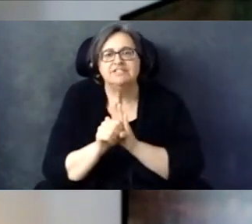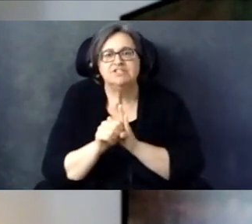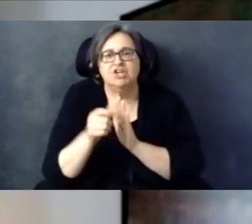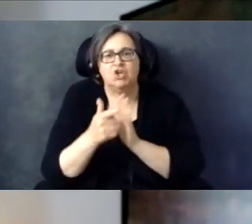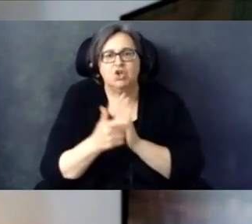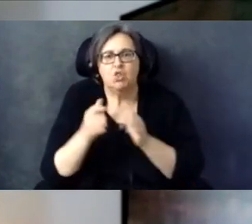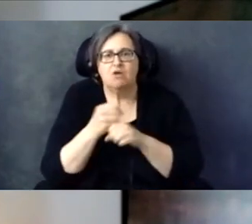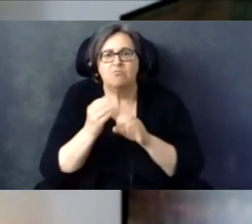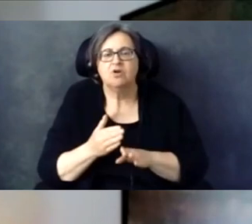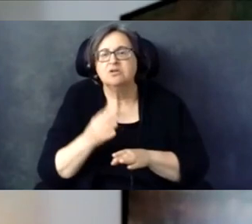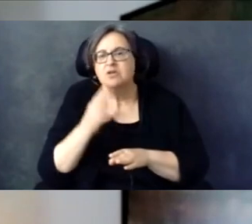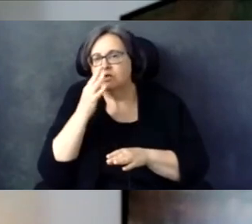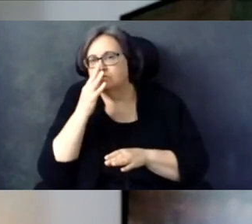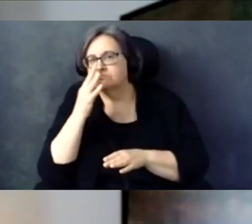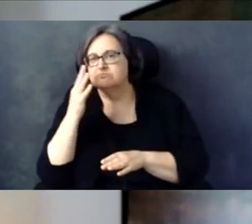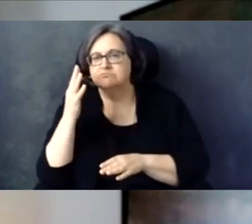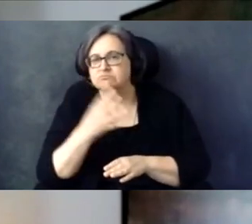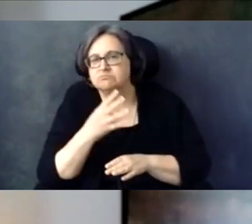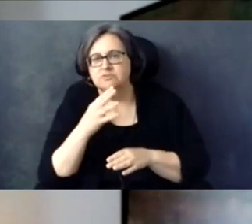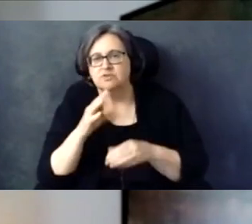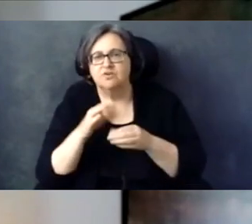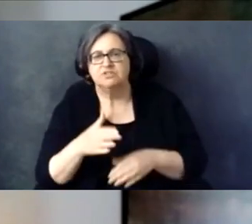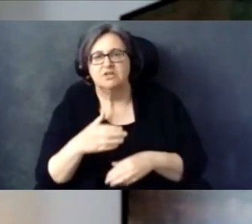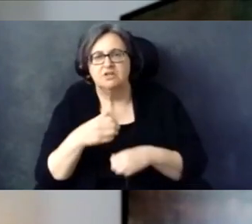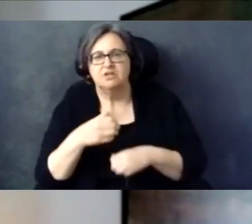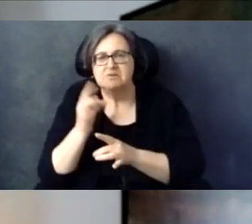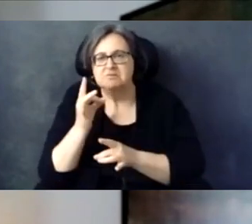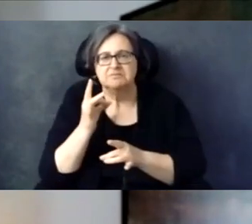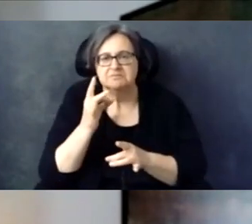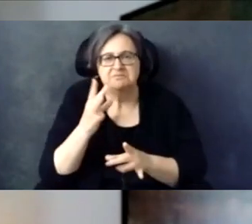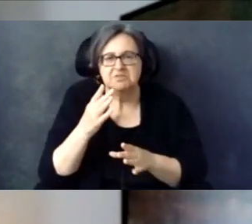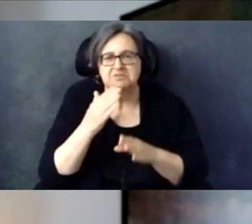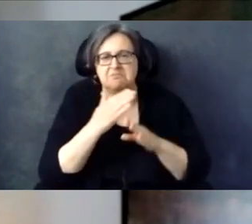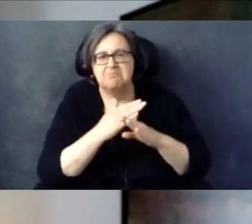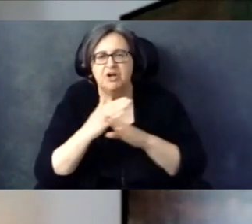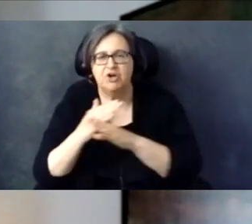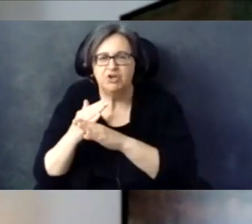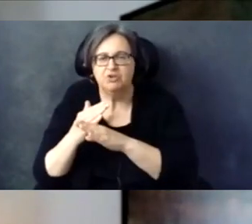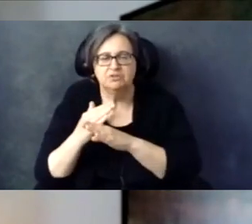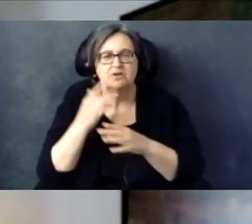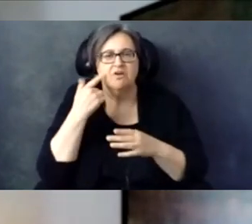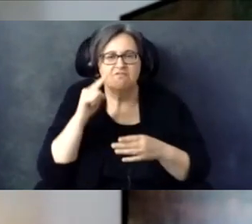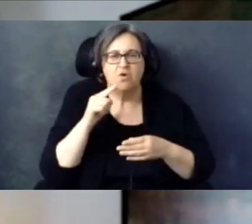backs on voters and create egregious barriers to the ballot.